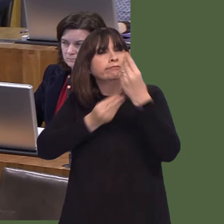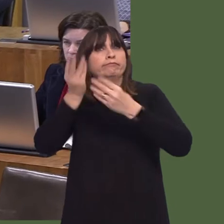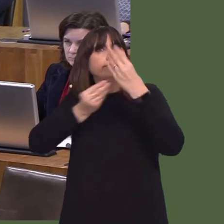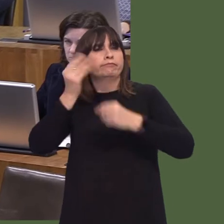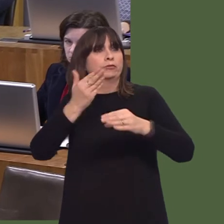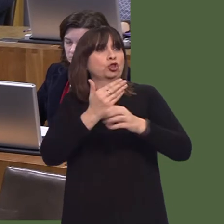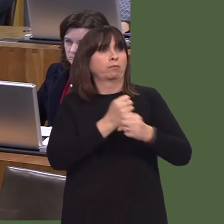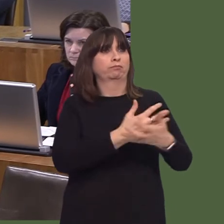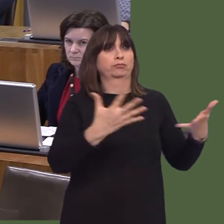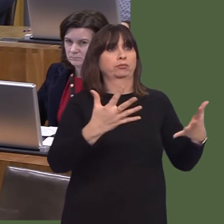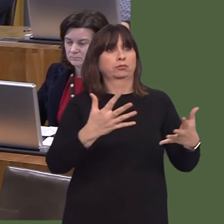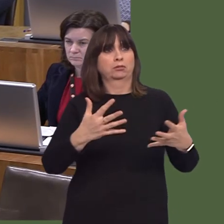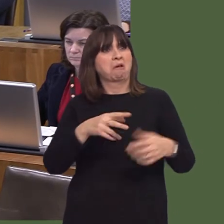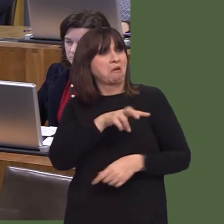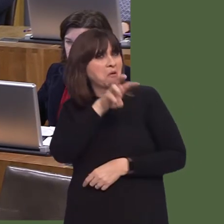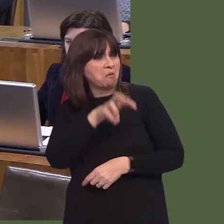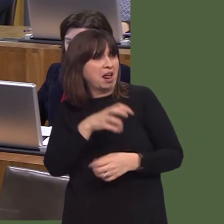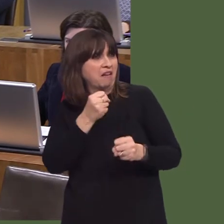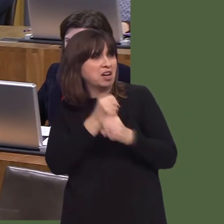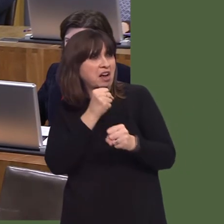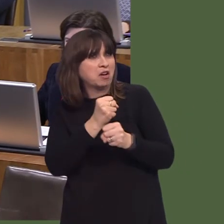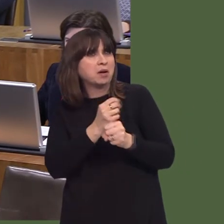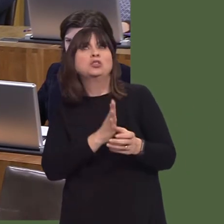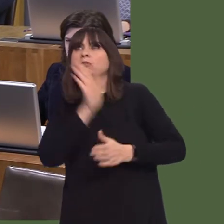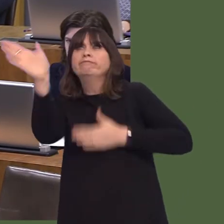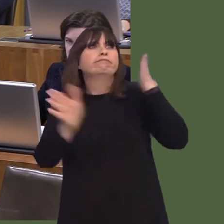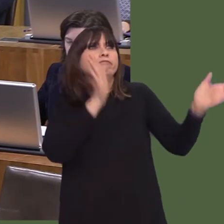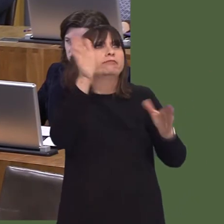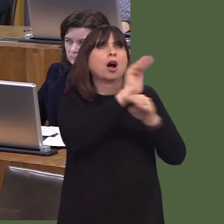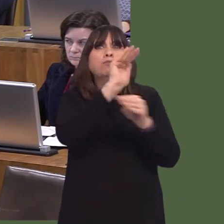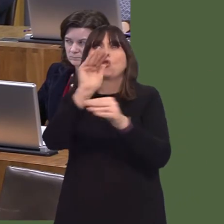Carwyn Jones AM: óand aren't, of course, in a situation where they have to borrow money